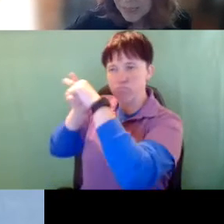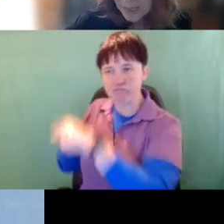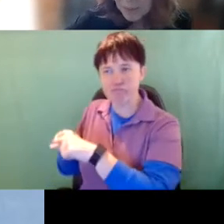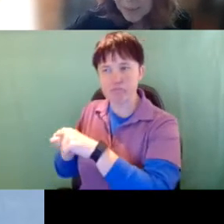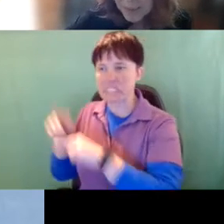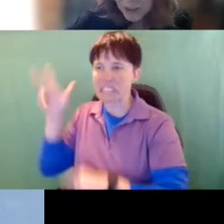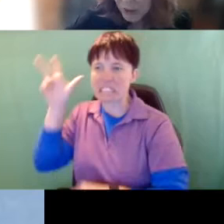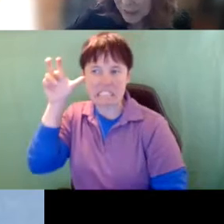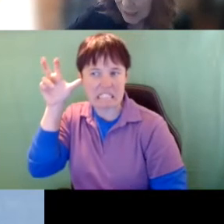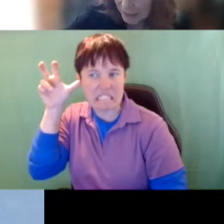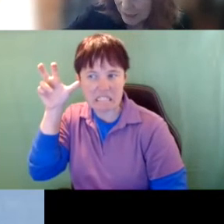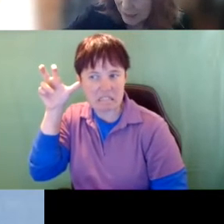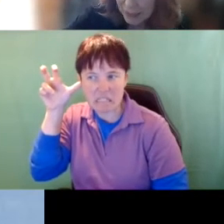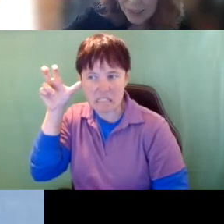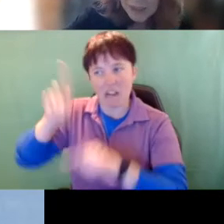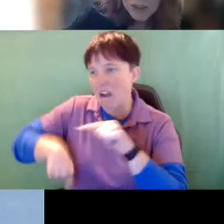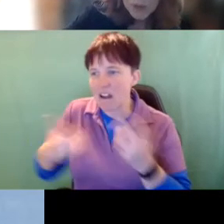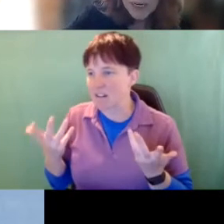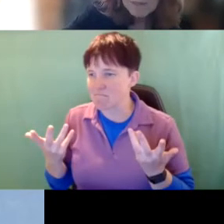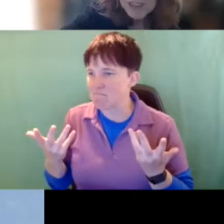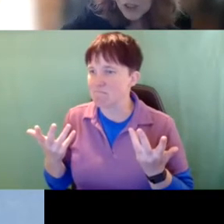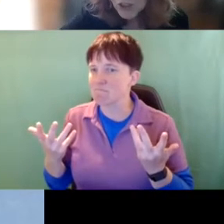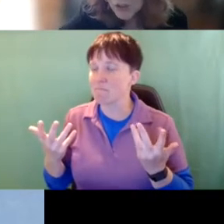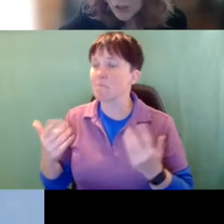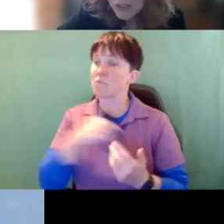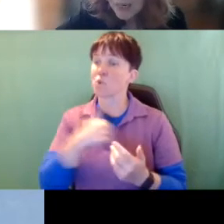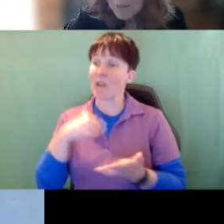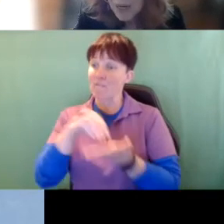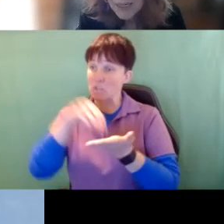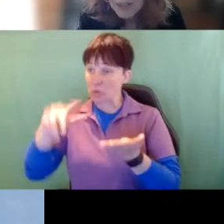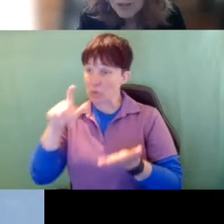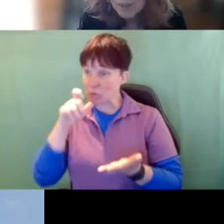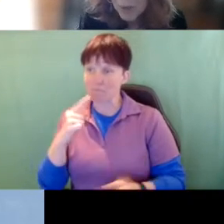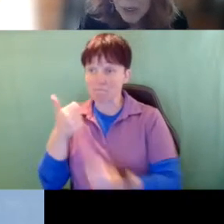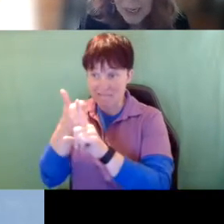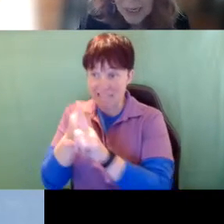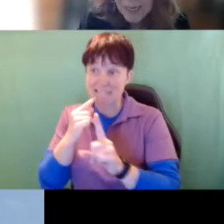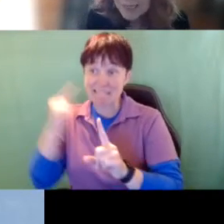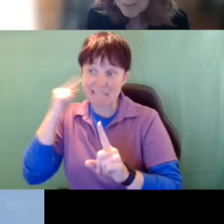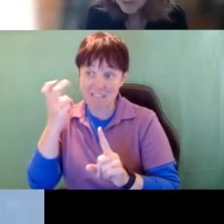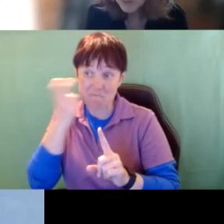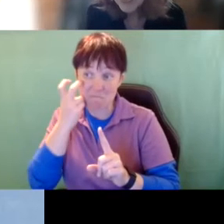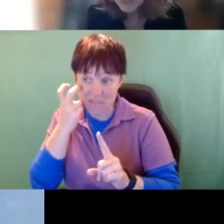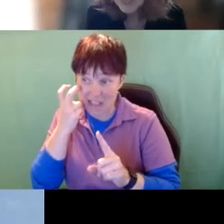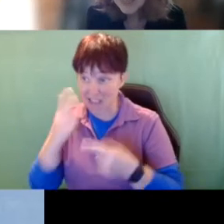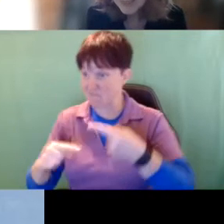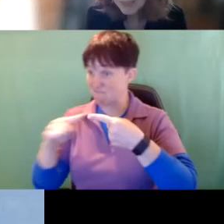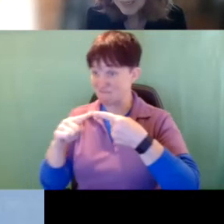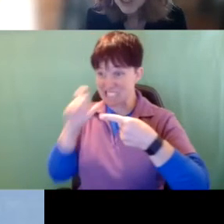as a compensatory sense So we have a student whose deafblind and number one hasn't been recognized as such